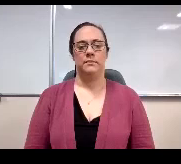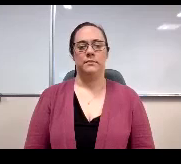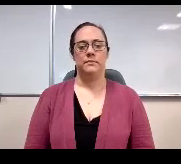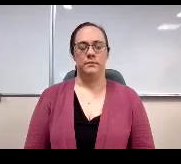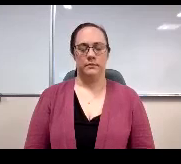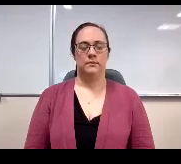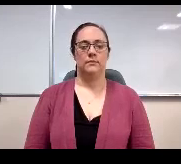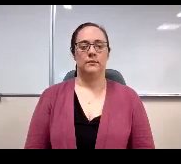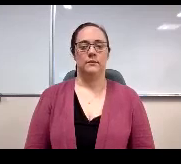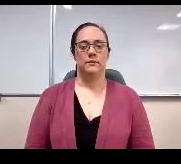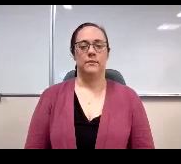The element.